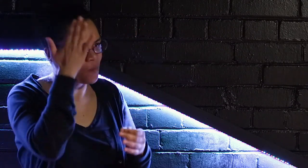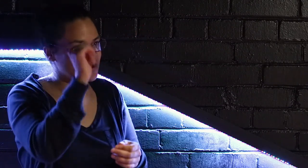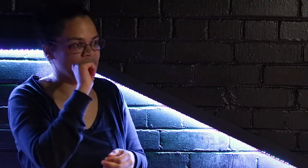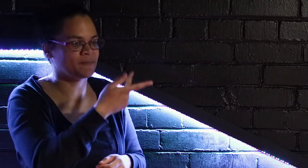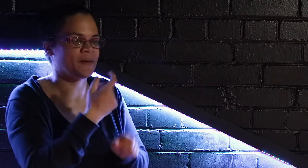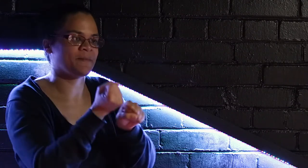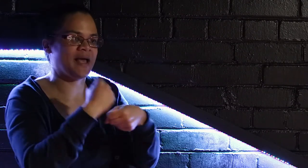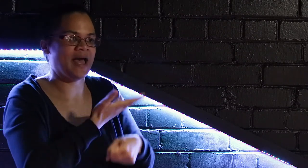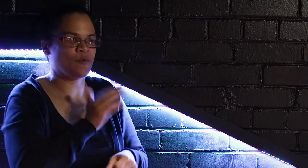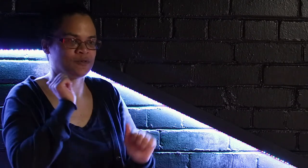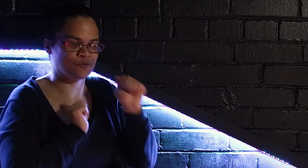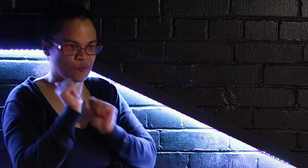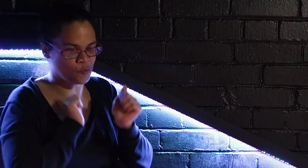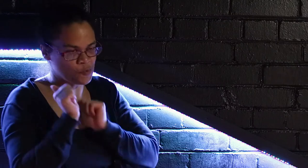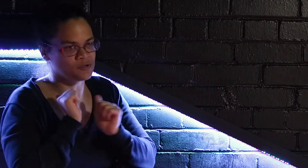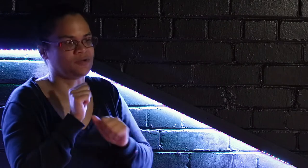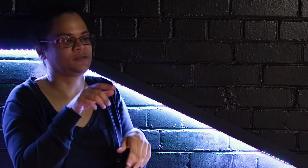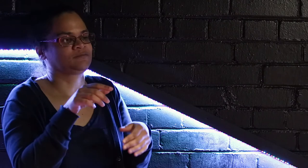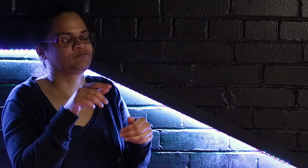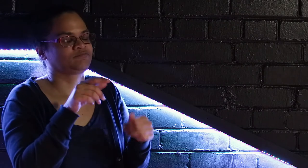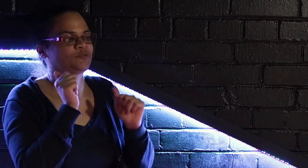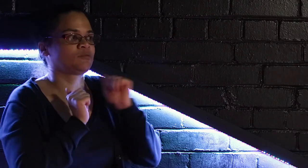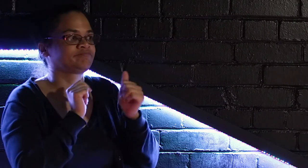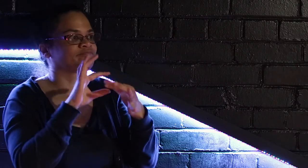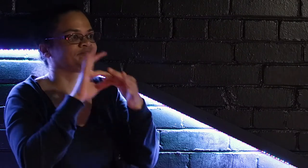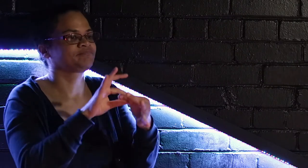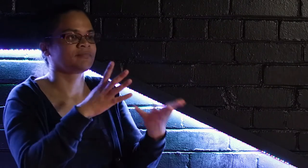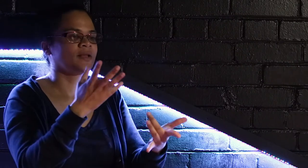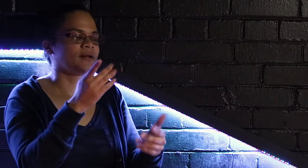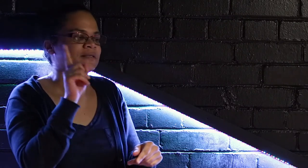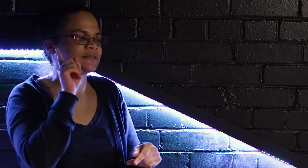I decided that we should make, we should put together our own show, our own production.